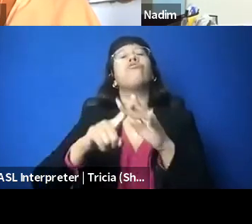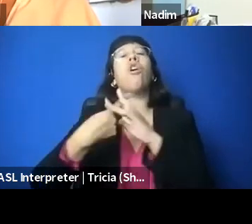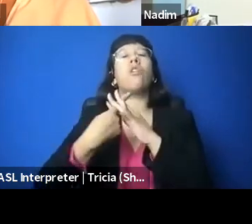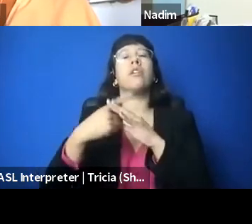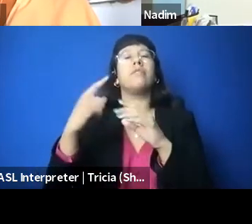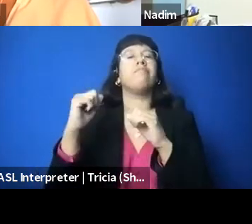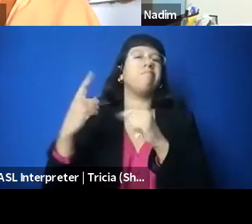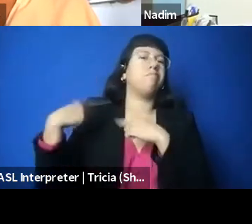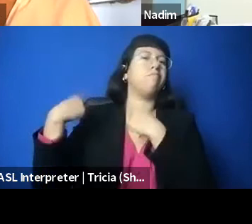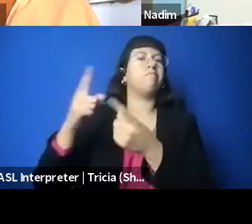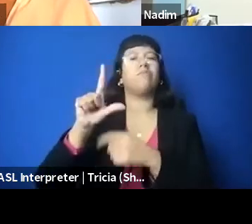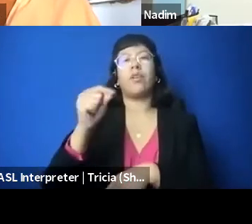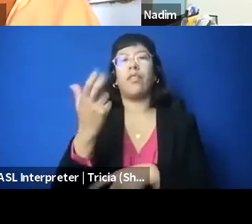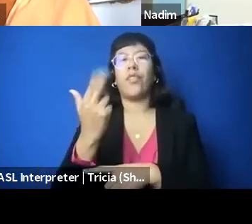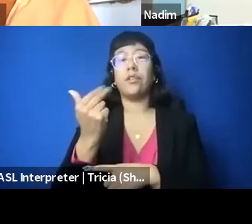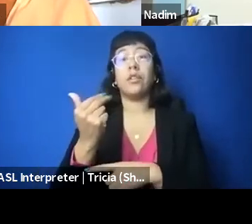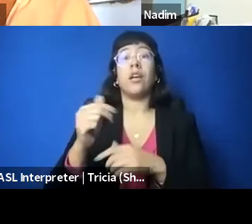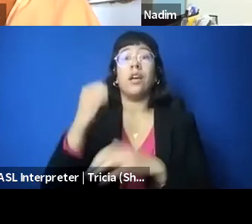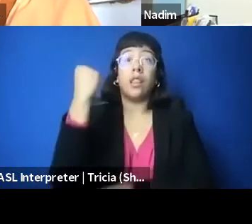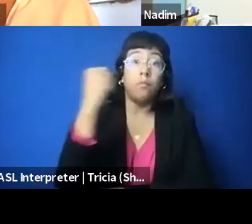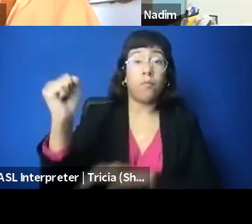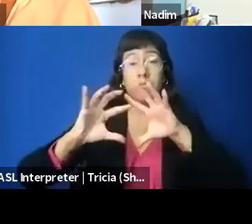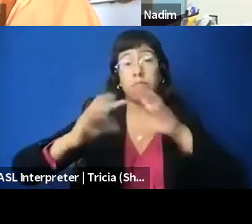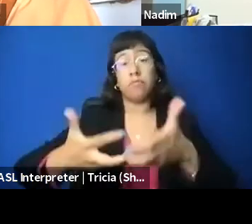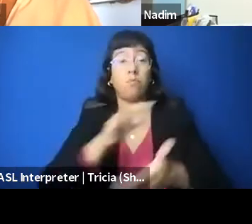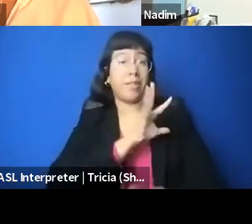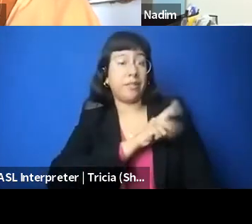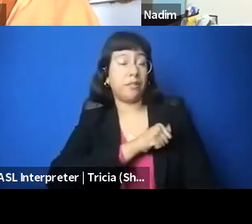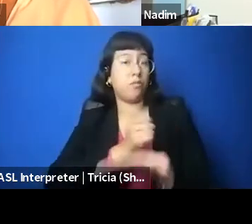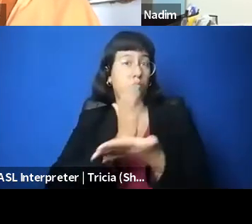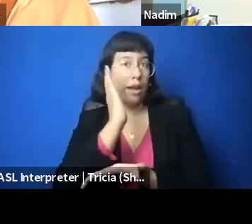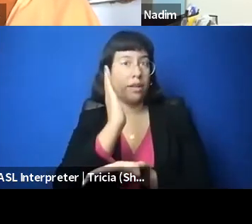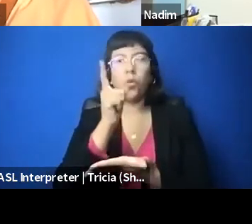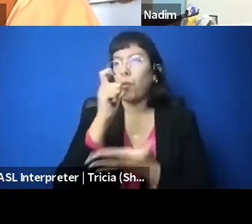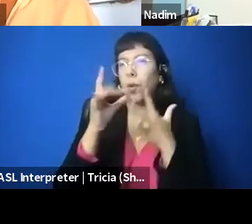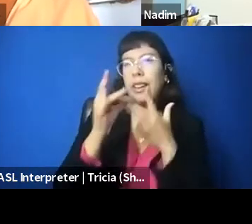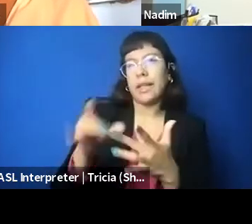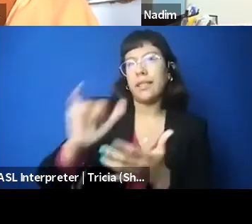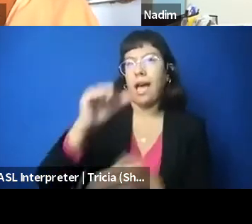for Palestinian rights has largely been student led, and this makes sense if, you know,